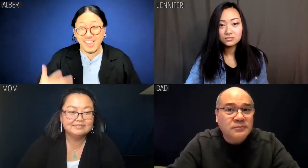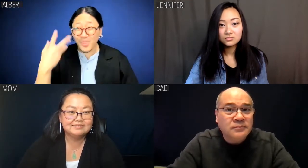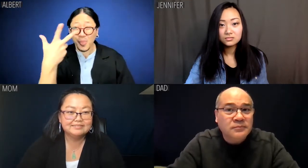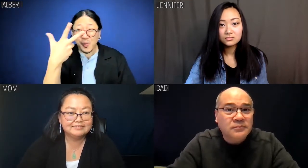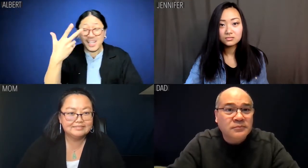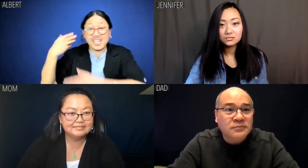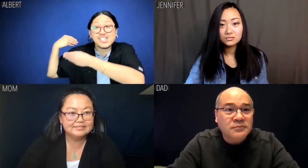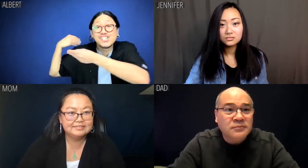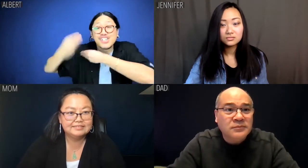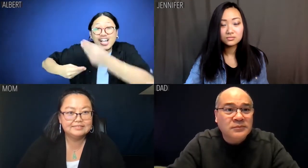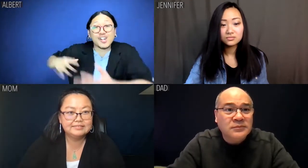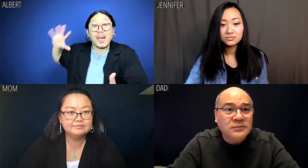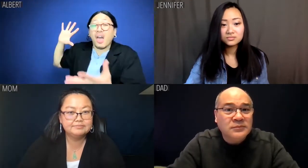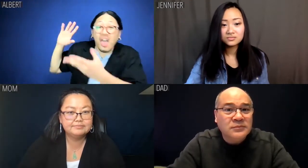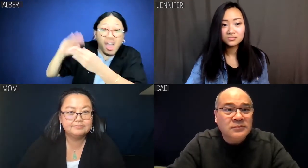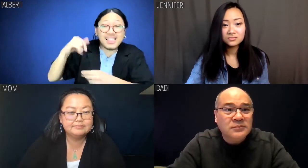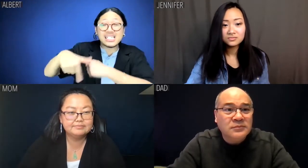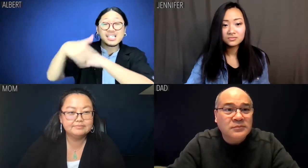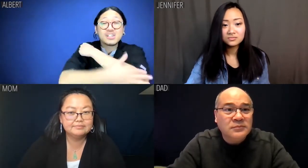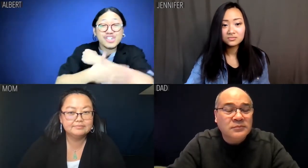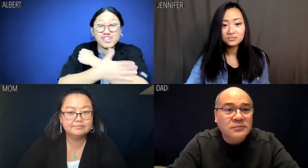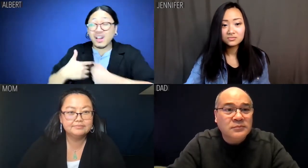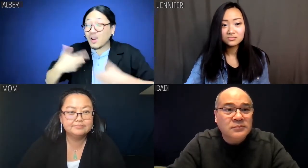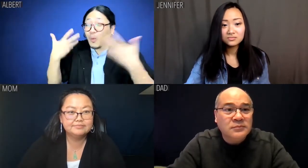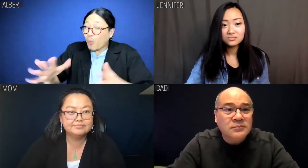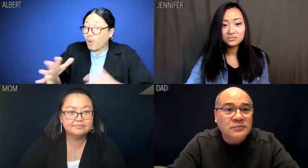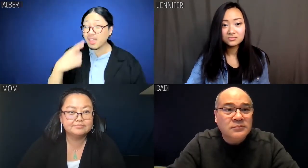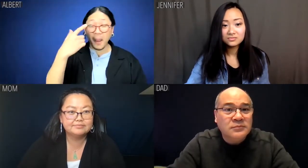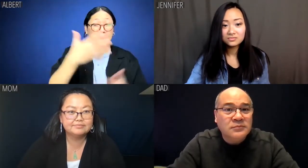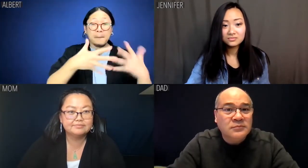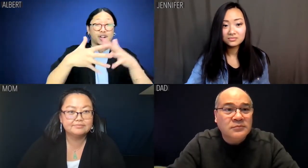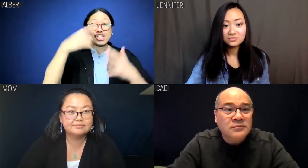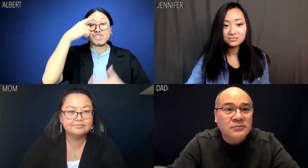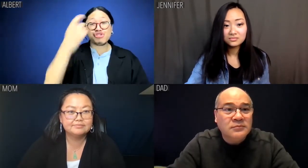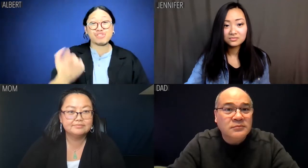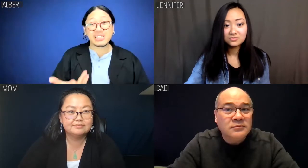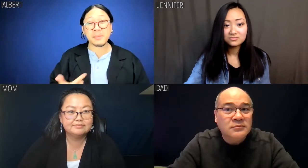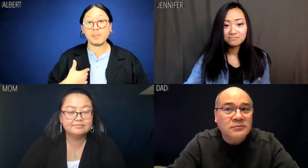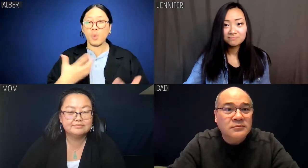After three generations in this country, I don't want the American dream.